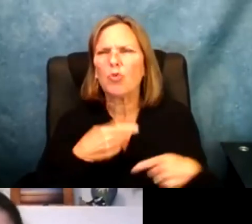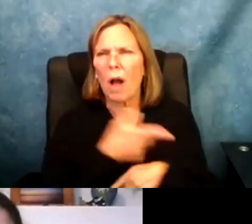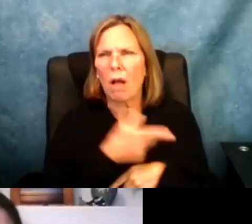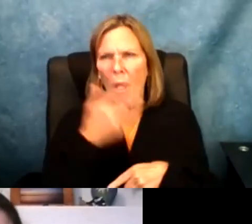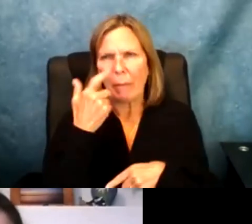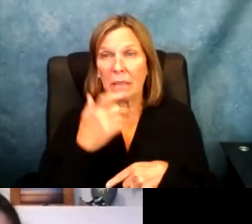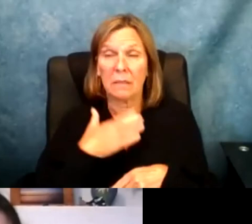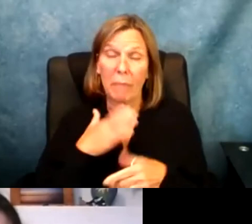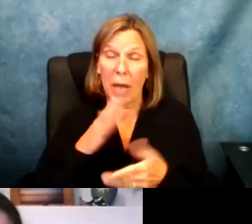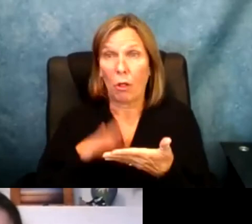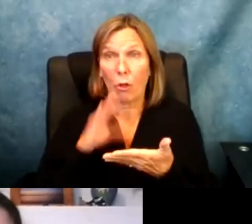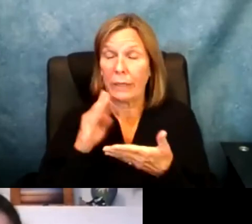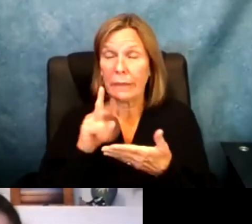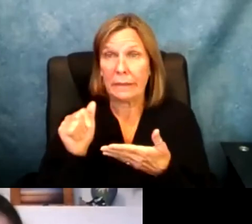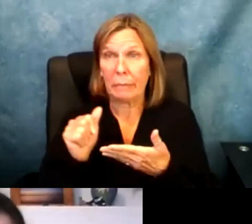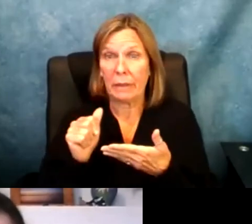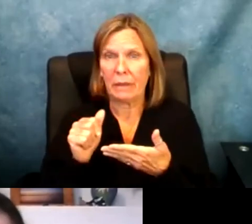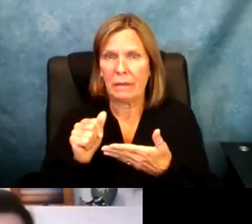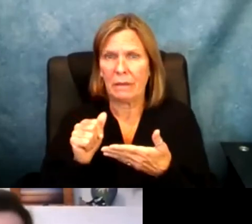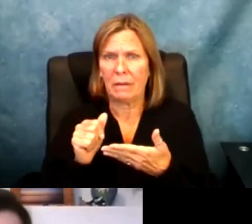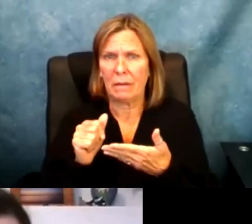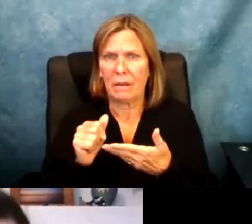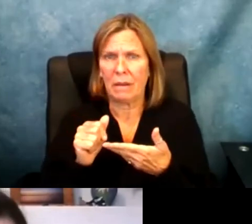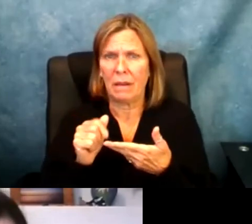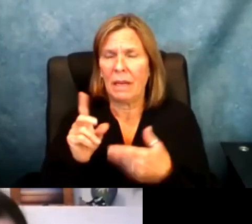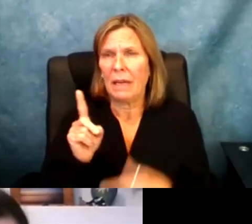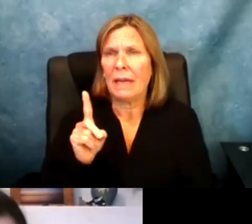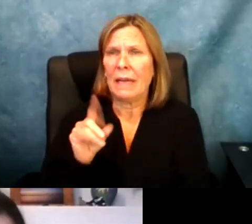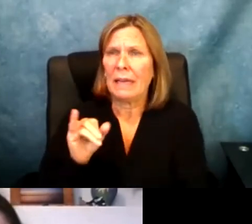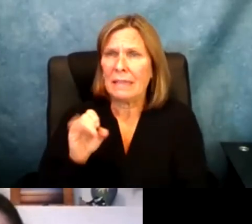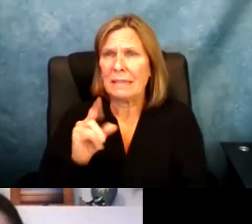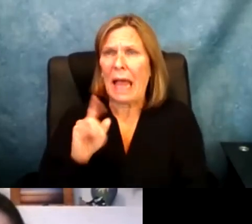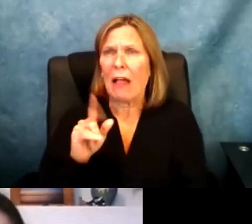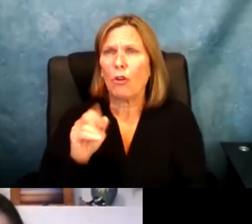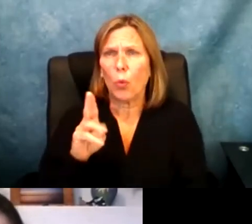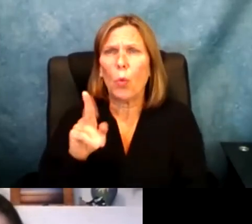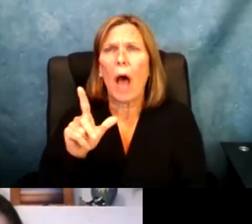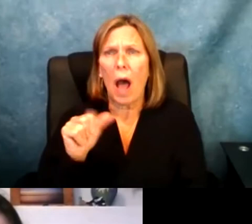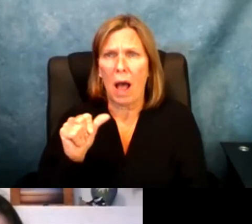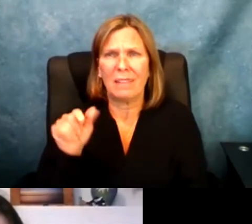I was told you would struggle in it because of your